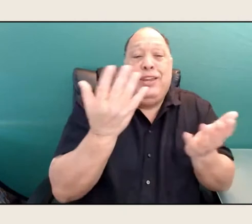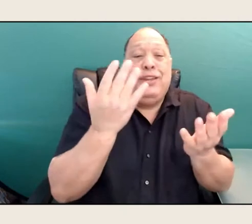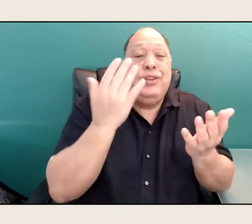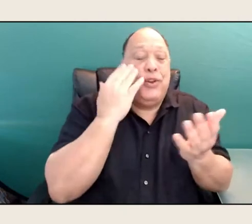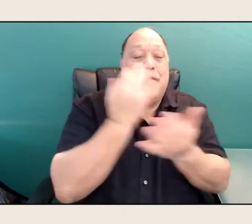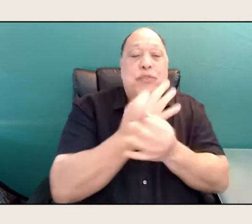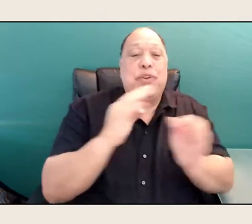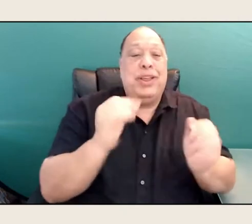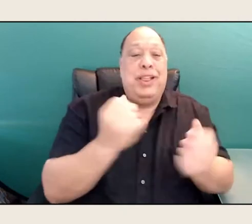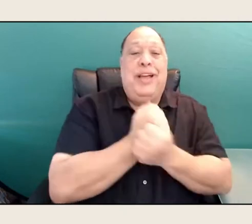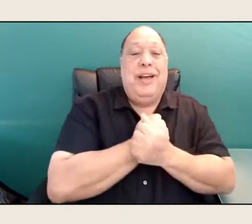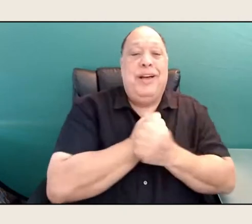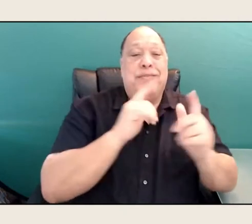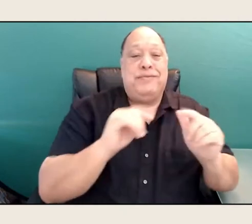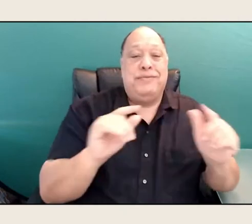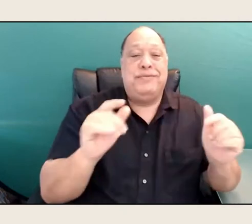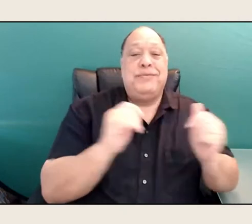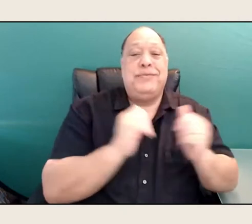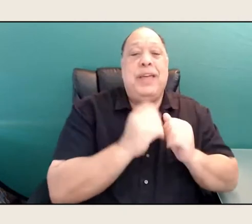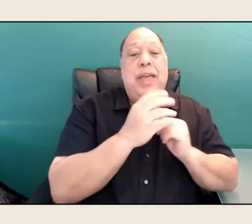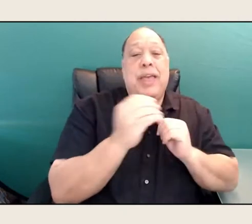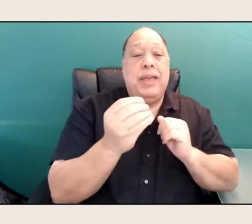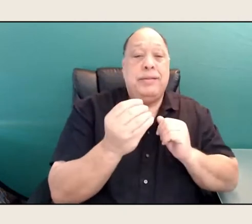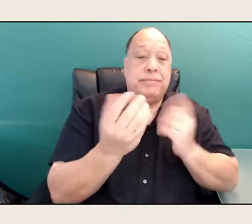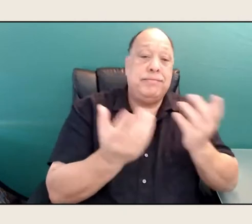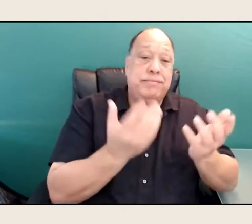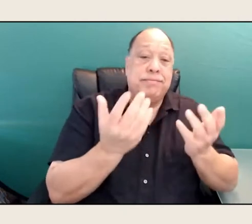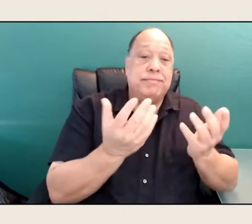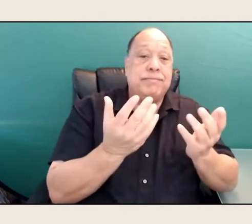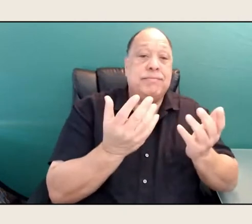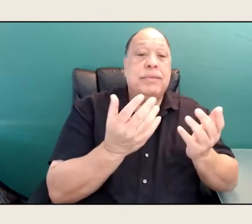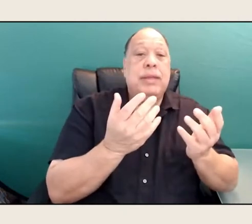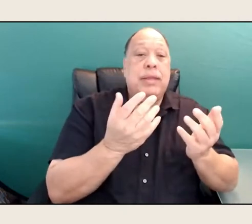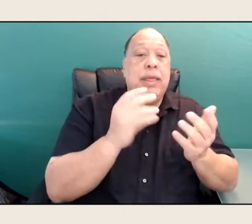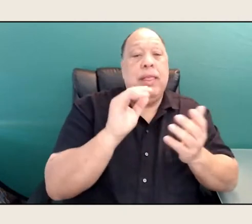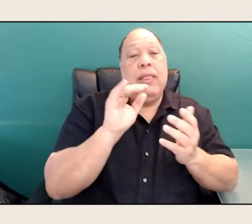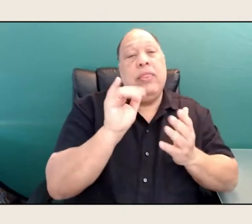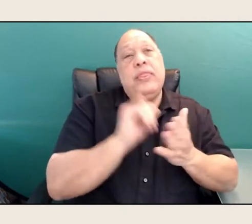And this, I don't know if it was an awakening,